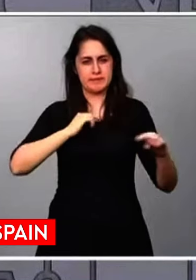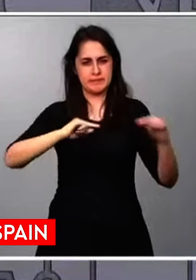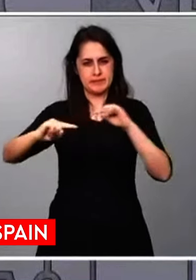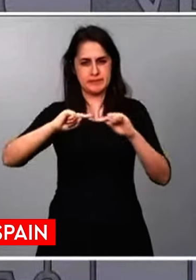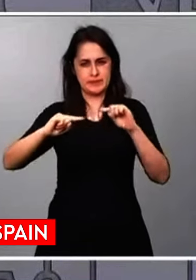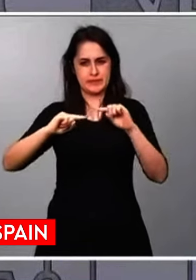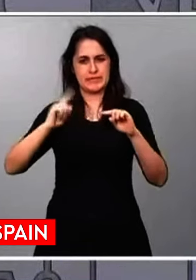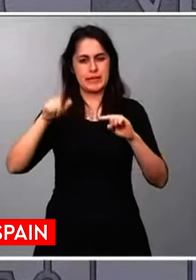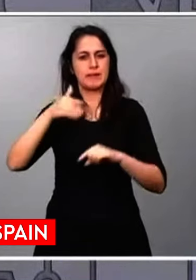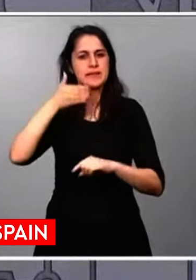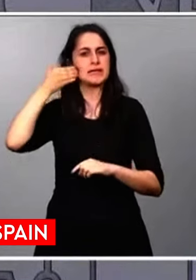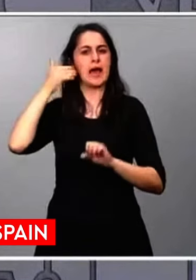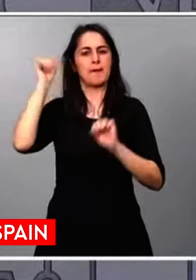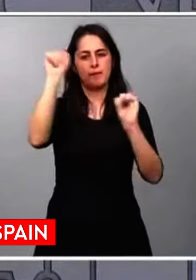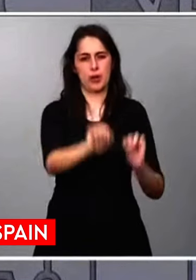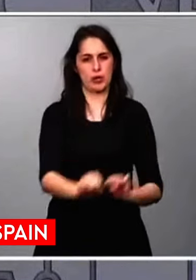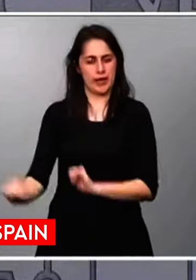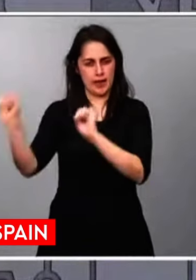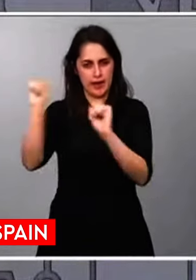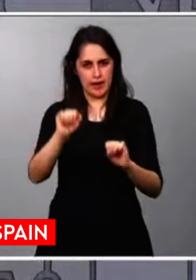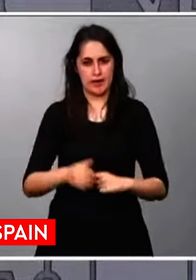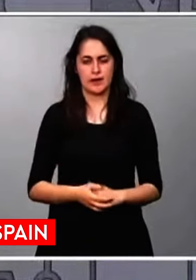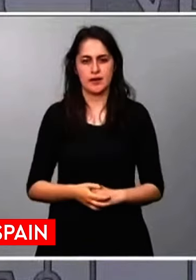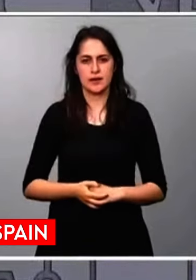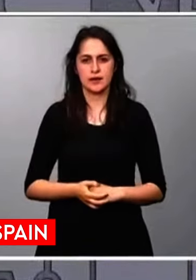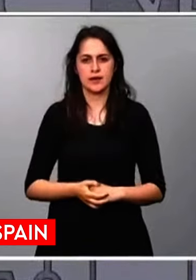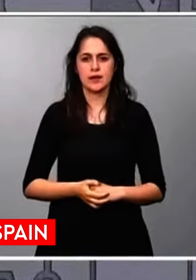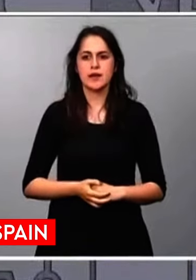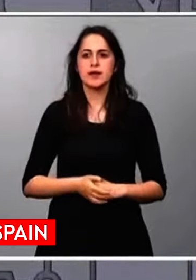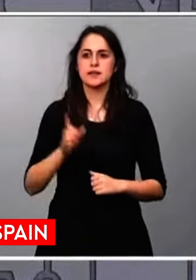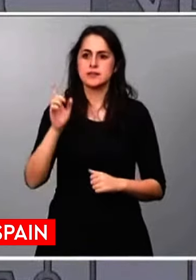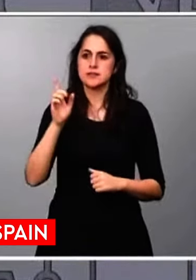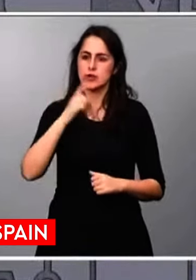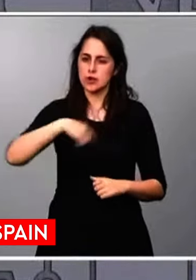I want to conclude by reiterating the fraternal feeling